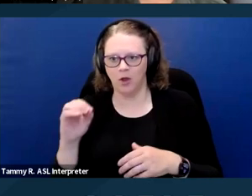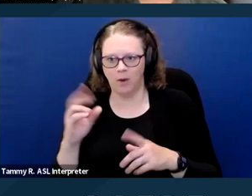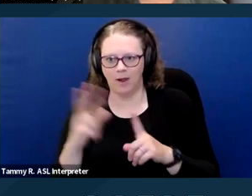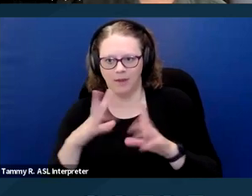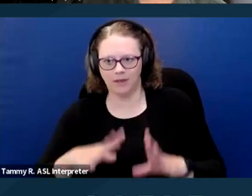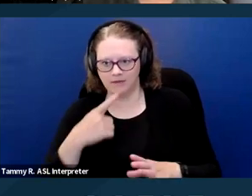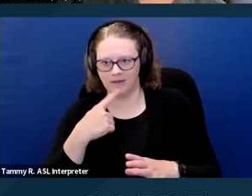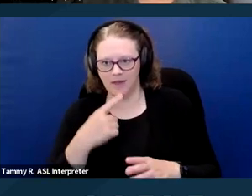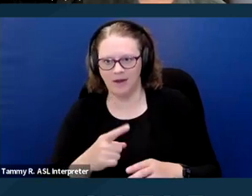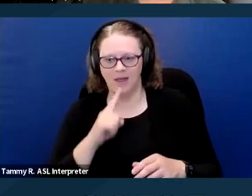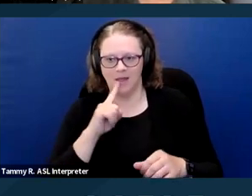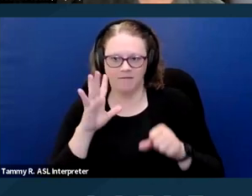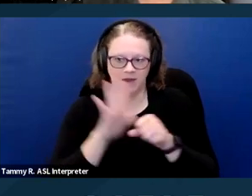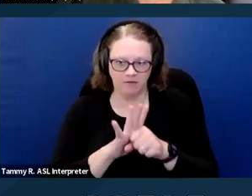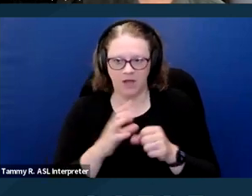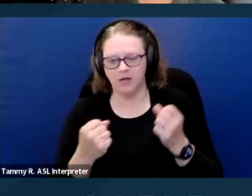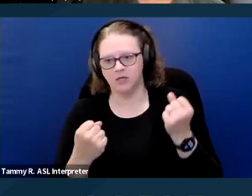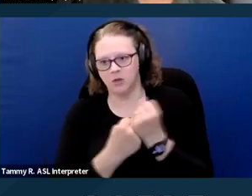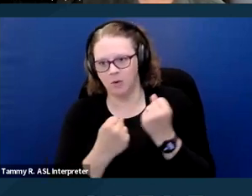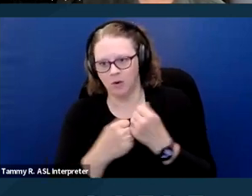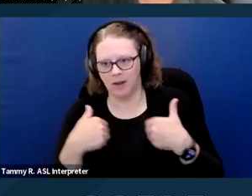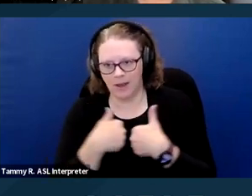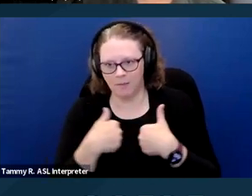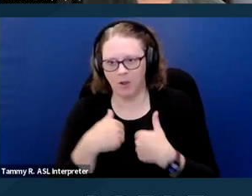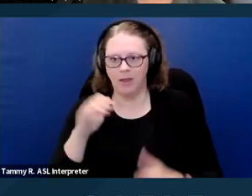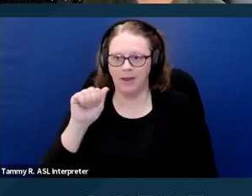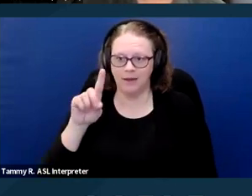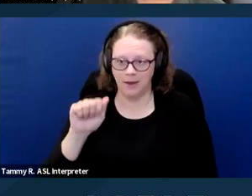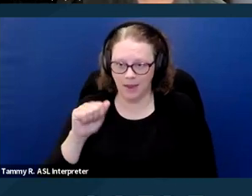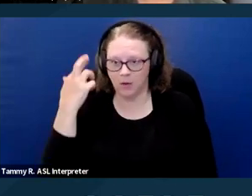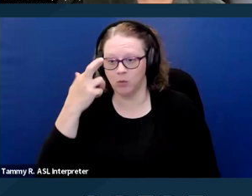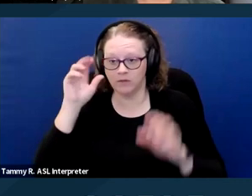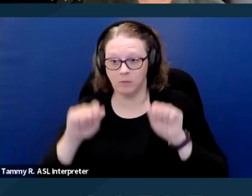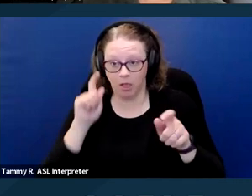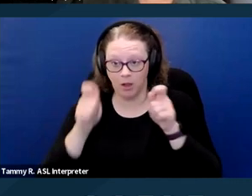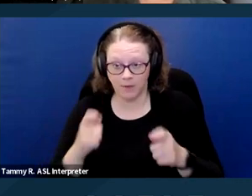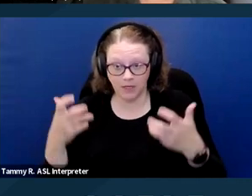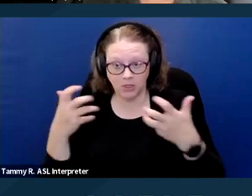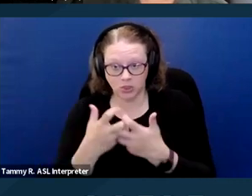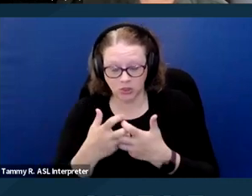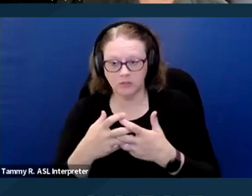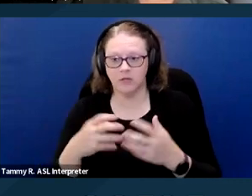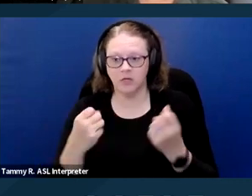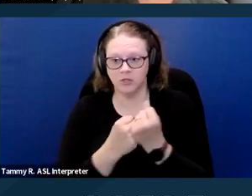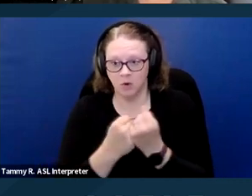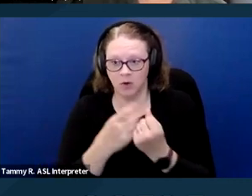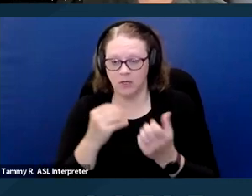verified support animal, the ADA, reasonable accommodations, support and service animals are covered